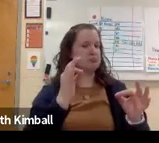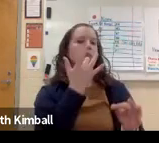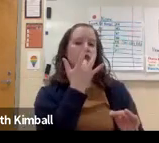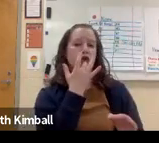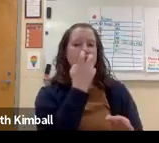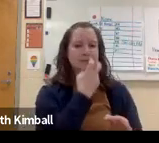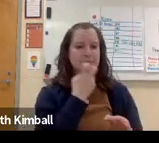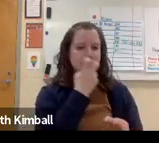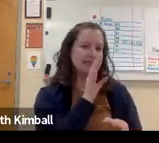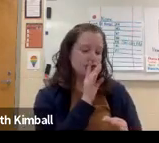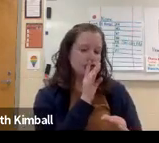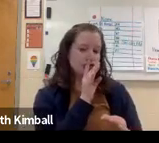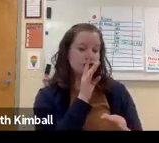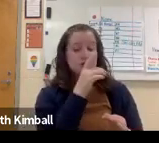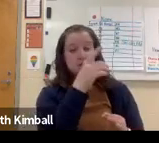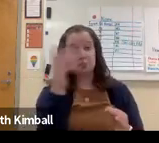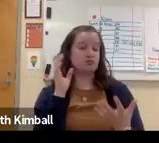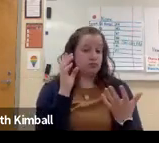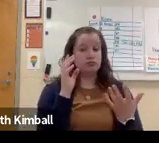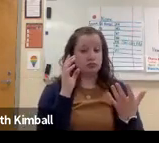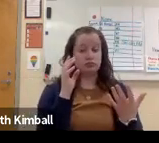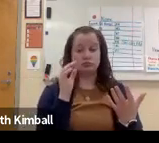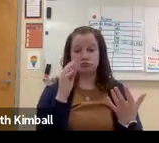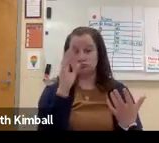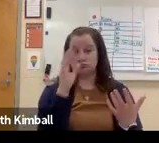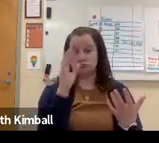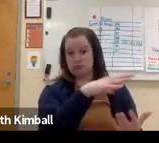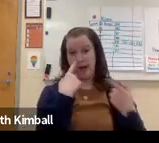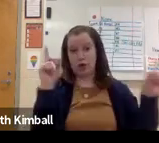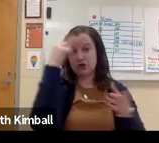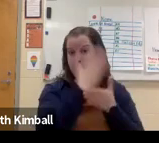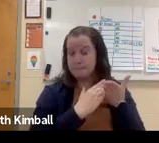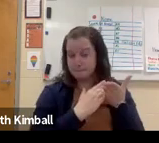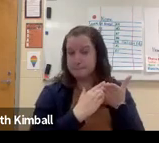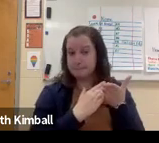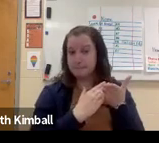And it's a family decision that they want to just use spoken English.